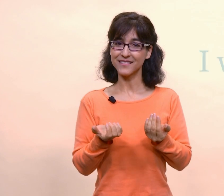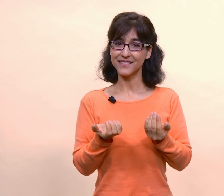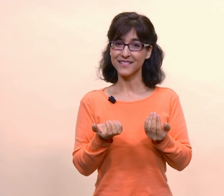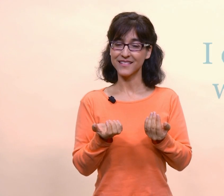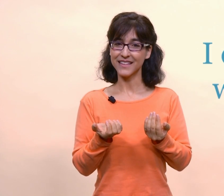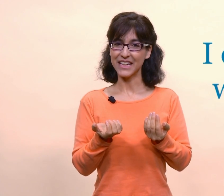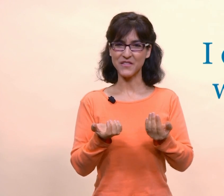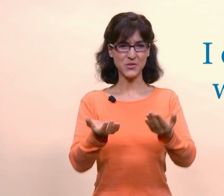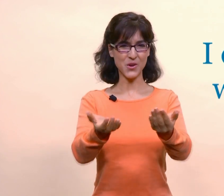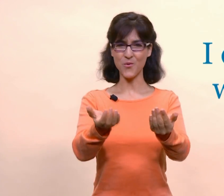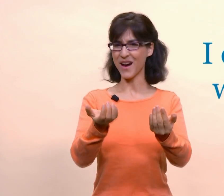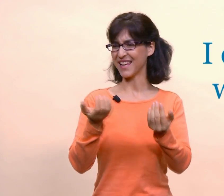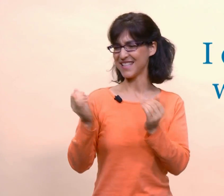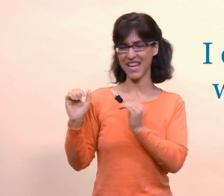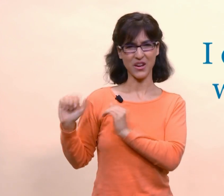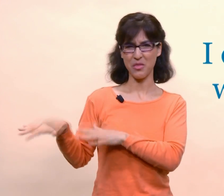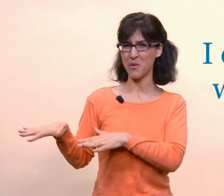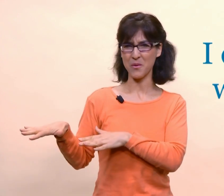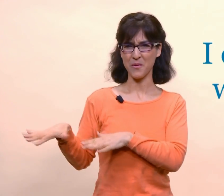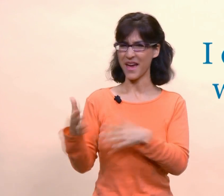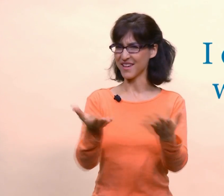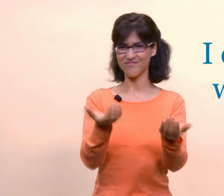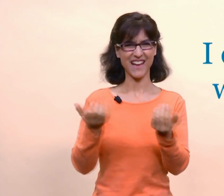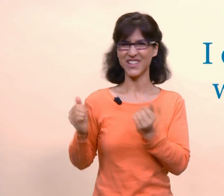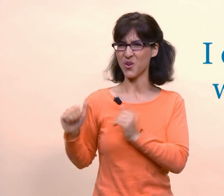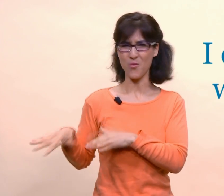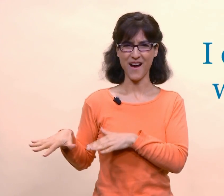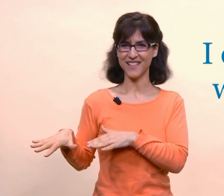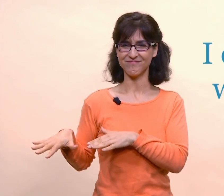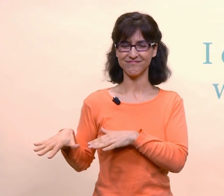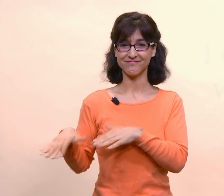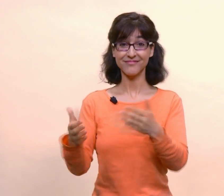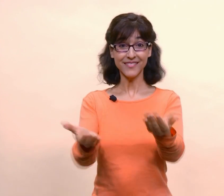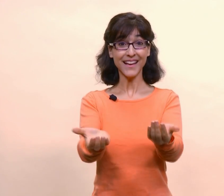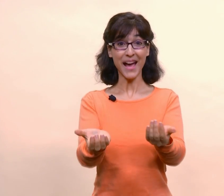And if you don't want it, take it and throw it away. I don't want.